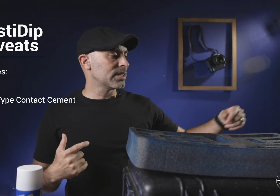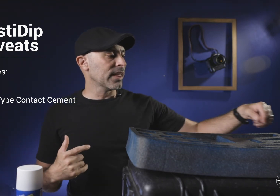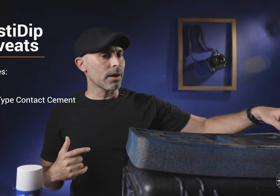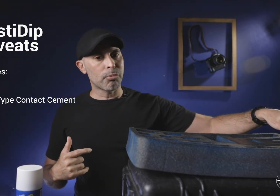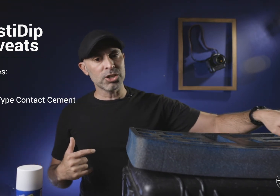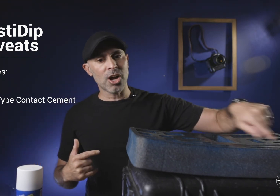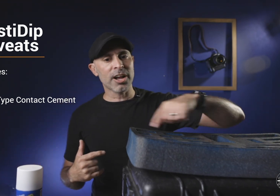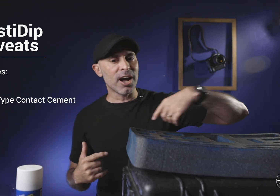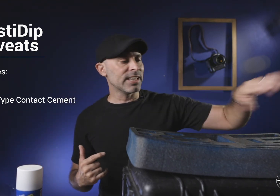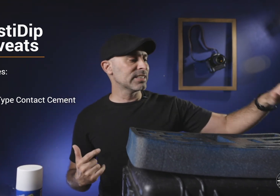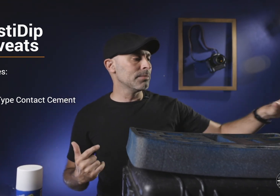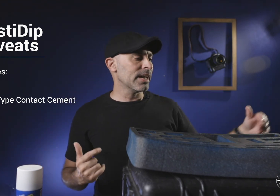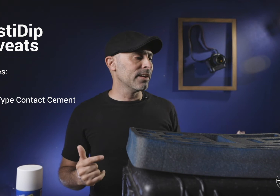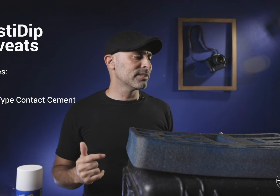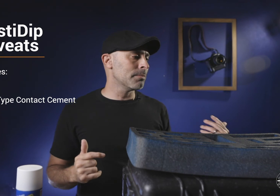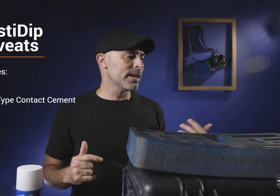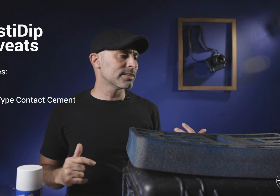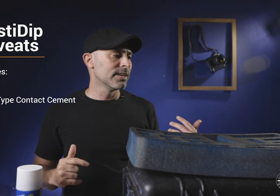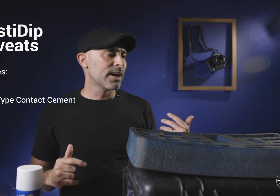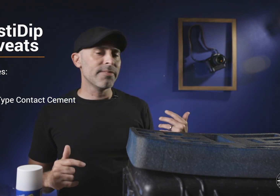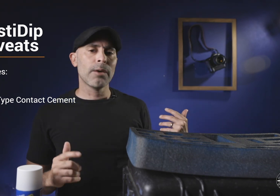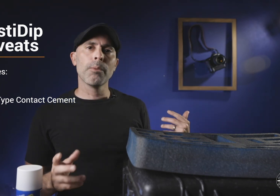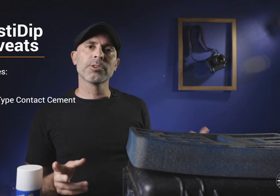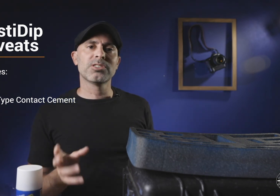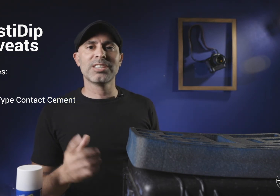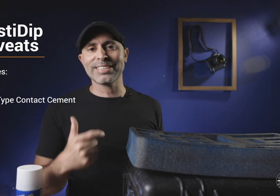said like a brushed on context in the end cement I even had one person suggest